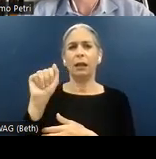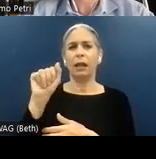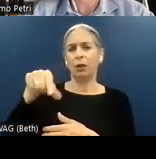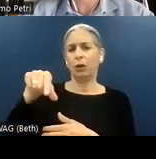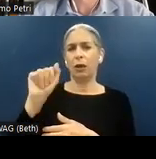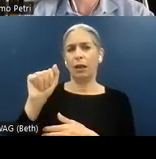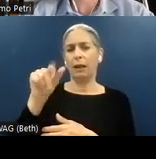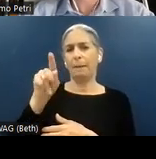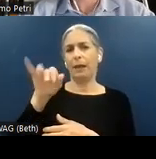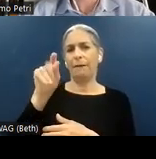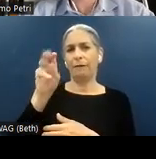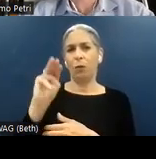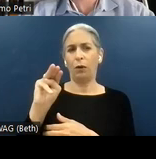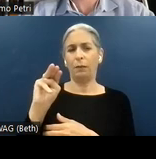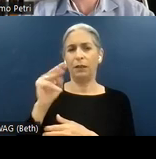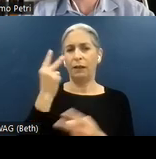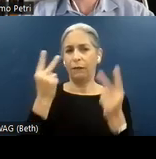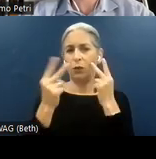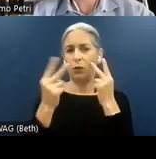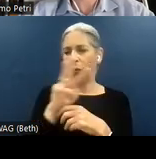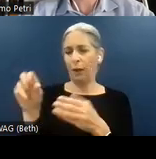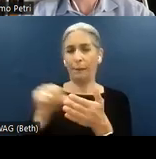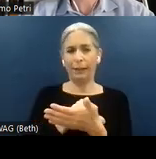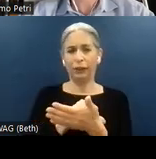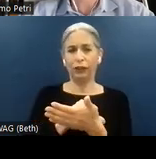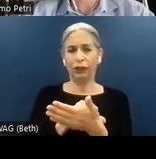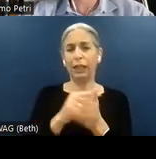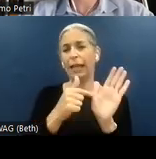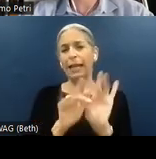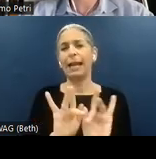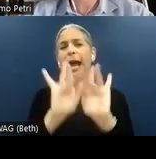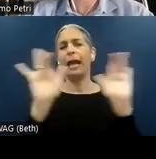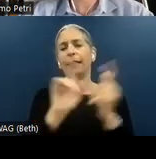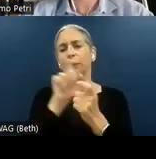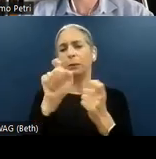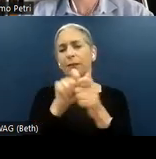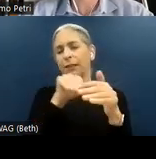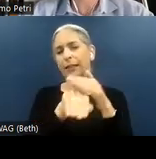of the webpage. This preview visually highlights the specific accessibility issue which is,